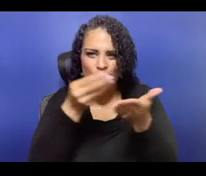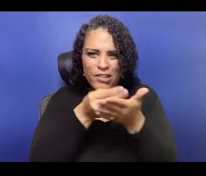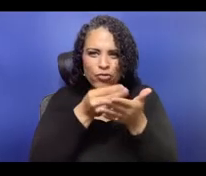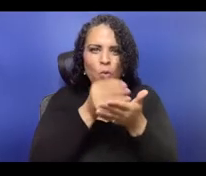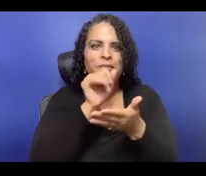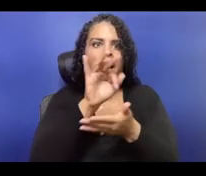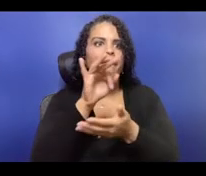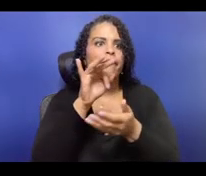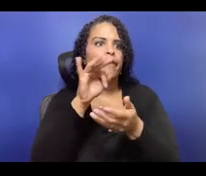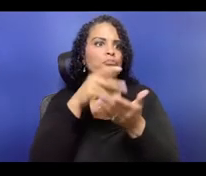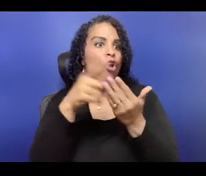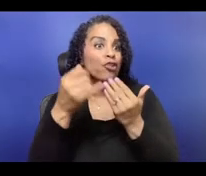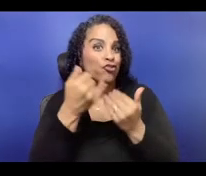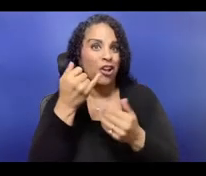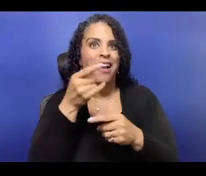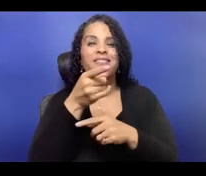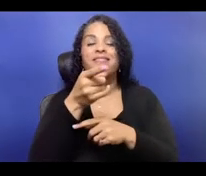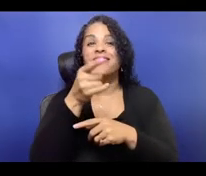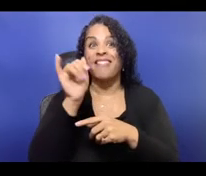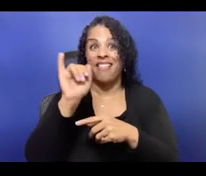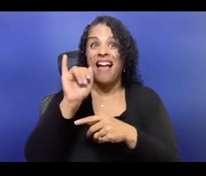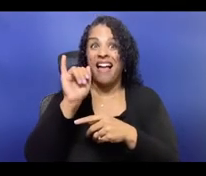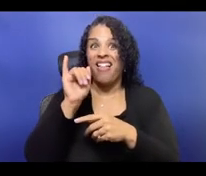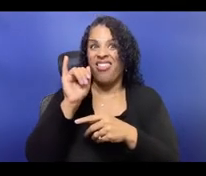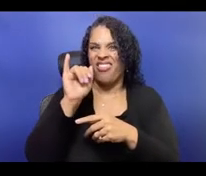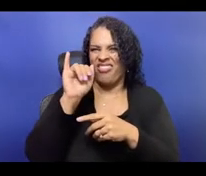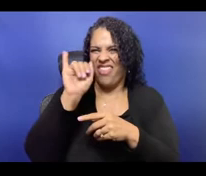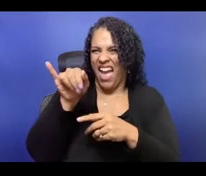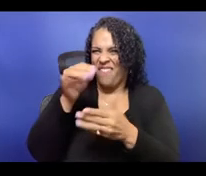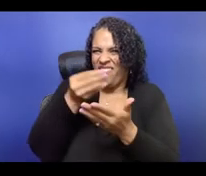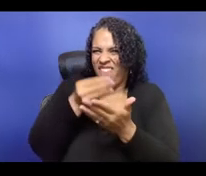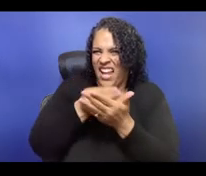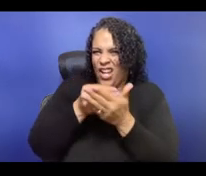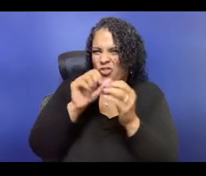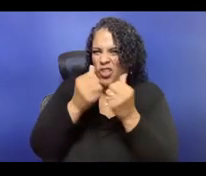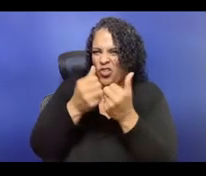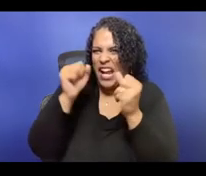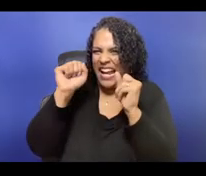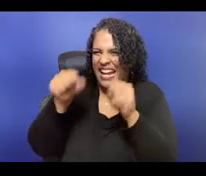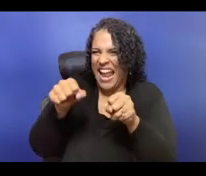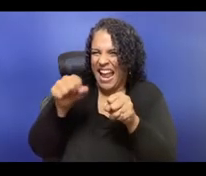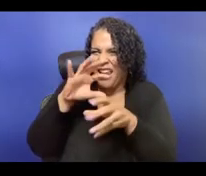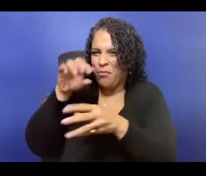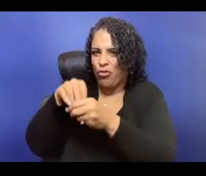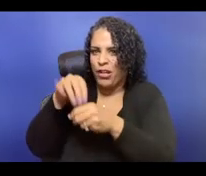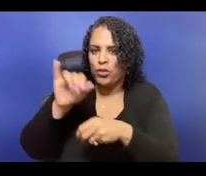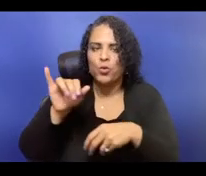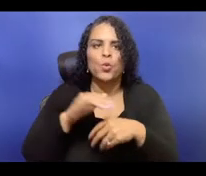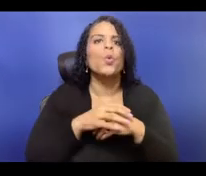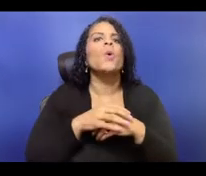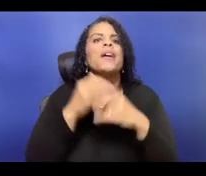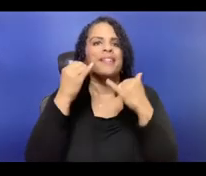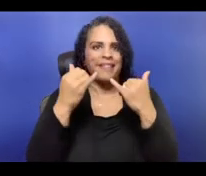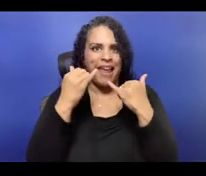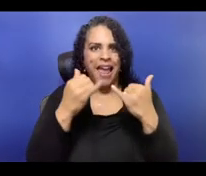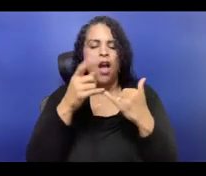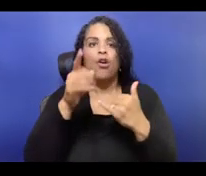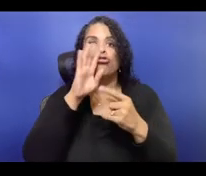is move into sort of more of a free-form conversation between Groundwater and Flux and Amy, as long as you're able to stay on